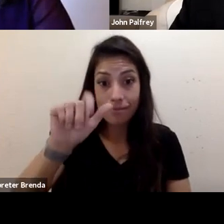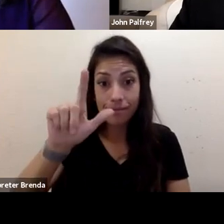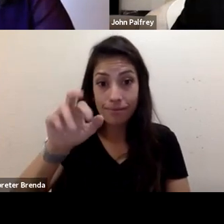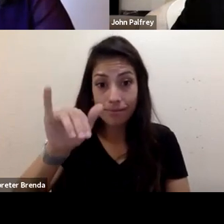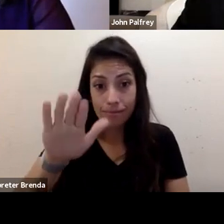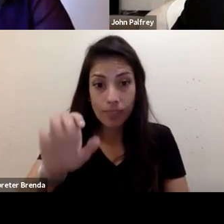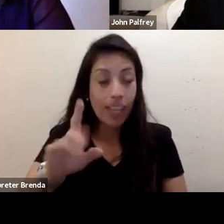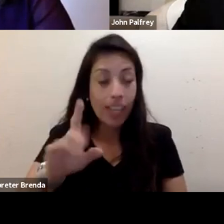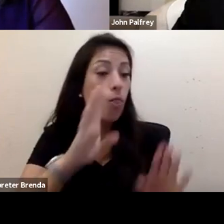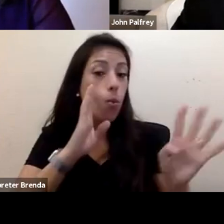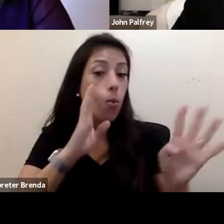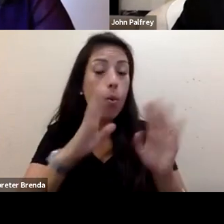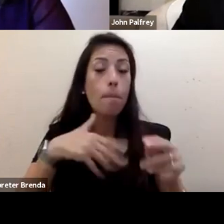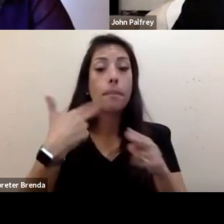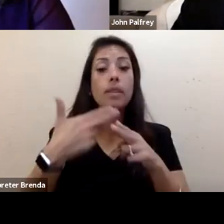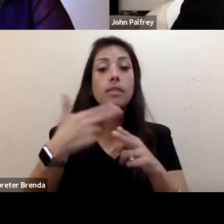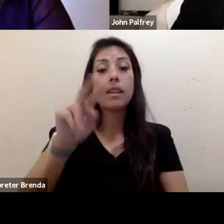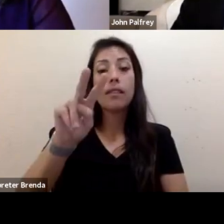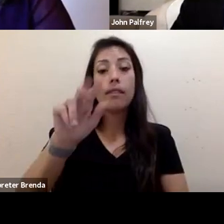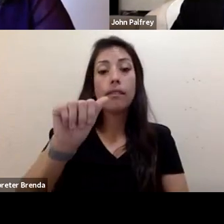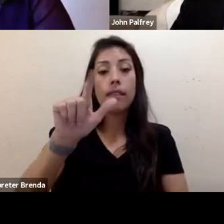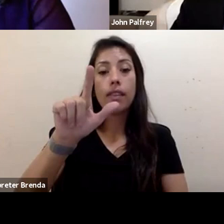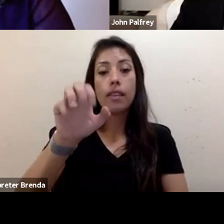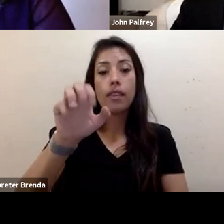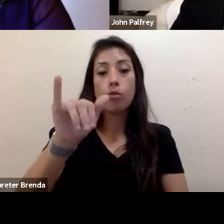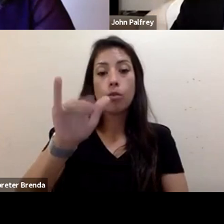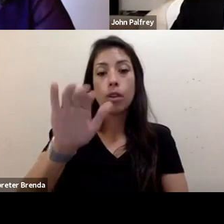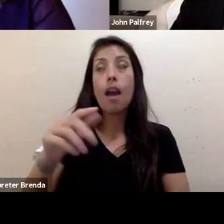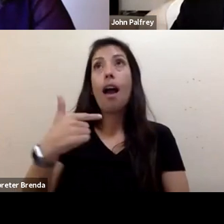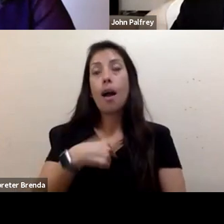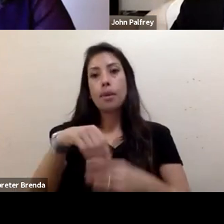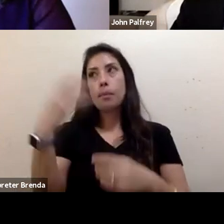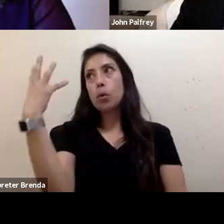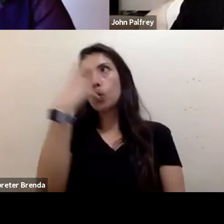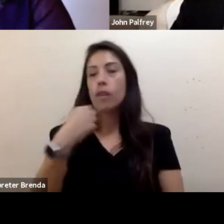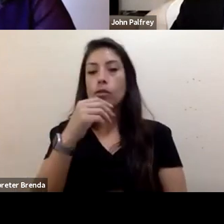Hello all. My name is Valerie Novack. I am in the beautiful state of Utah,